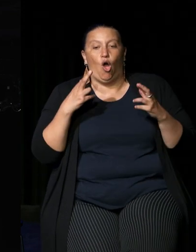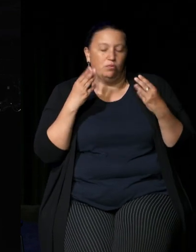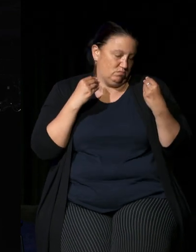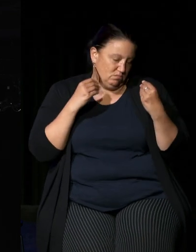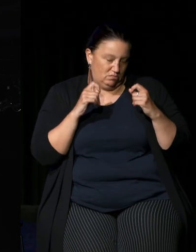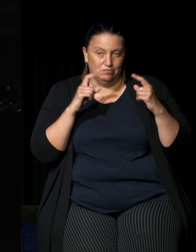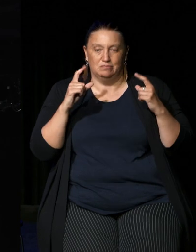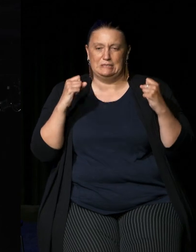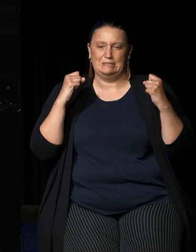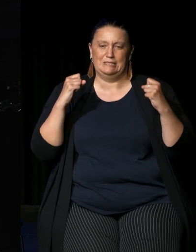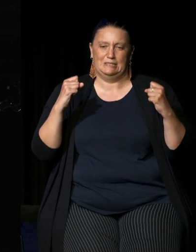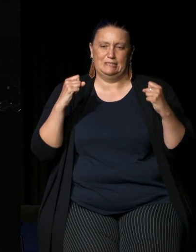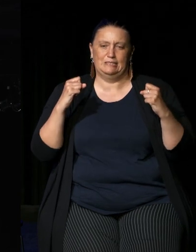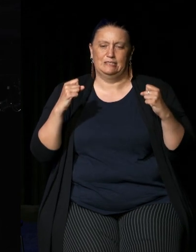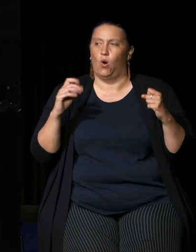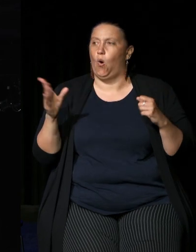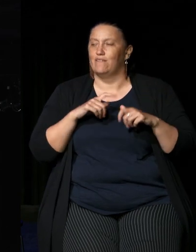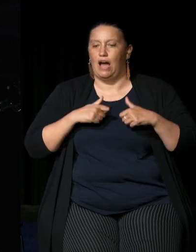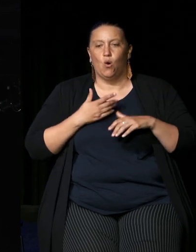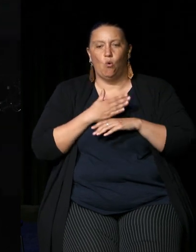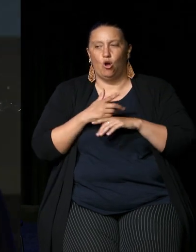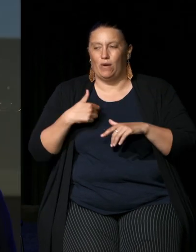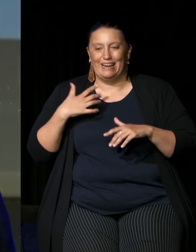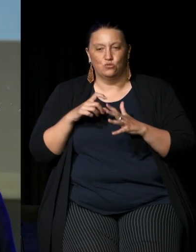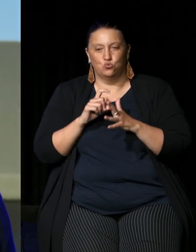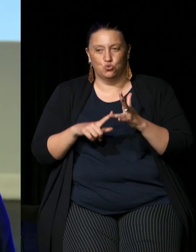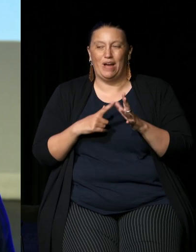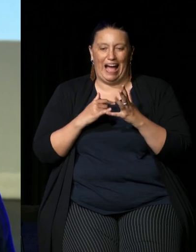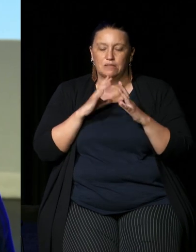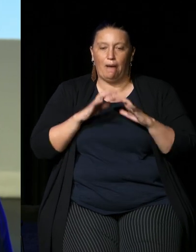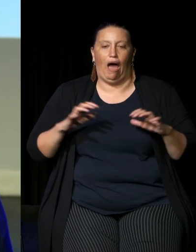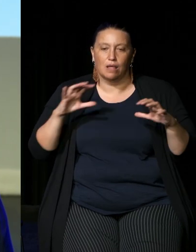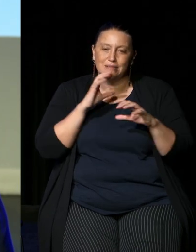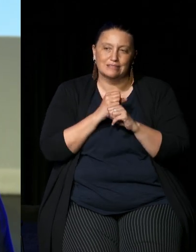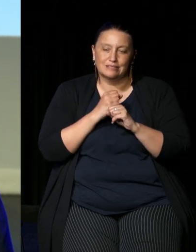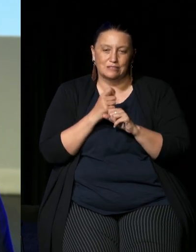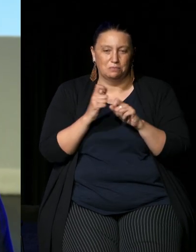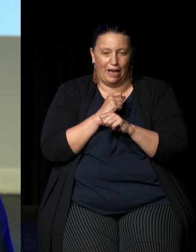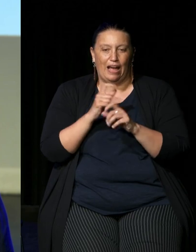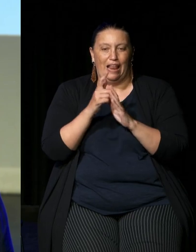I'm thinking about is all the work we have to do as a parliament to legislate the next steps